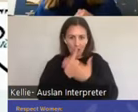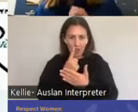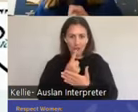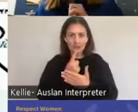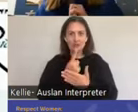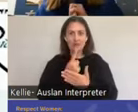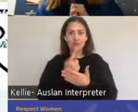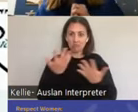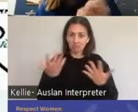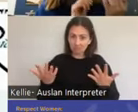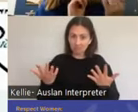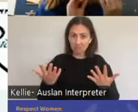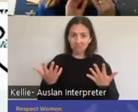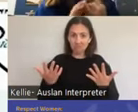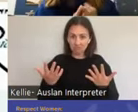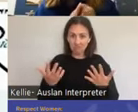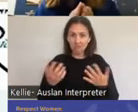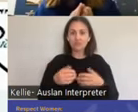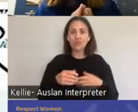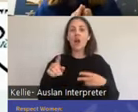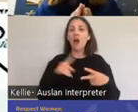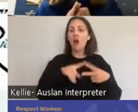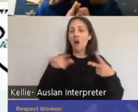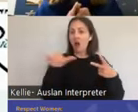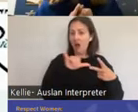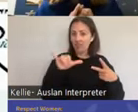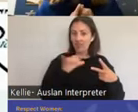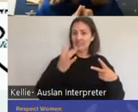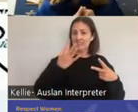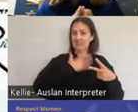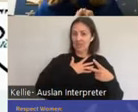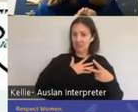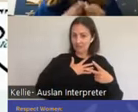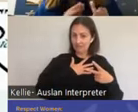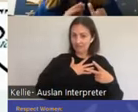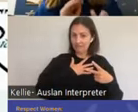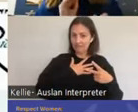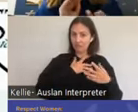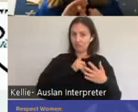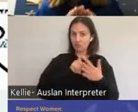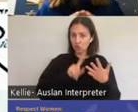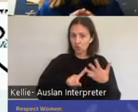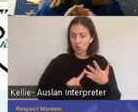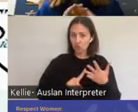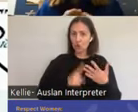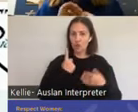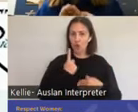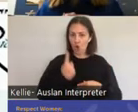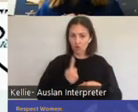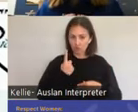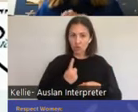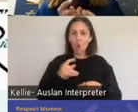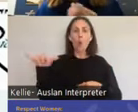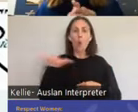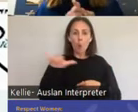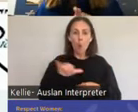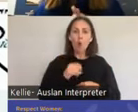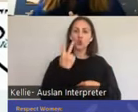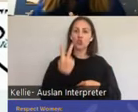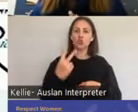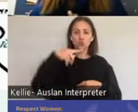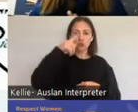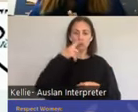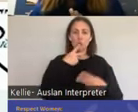And they got people to either masturbate. Or have sex. Partnered sex. They hope people had